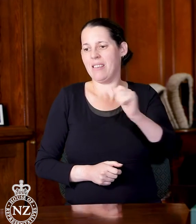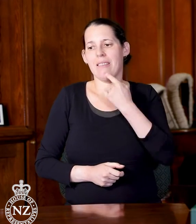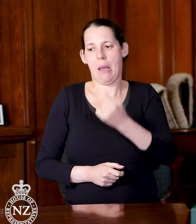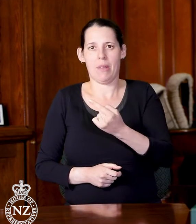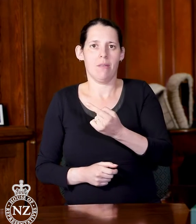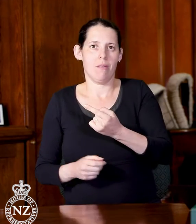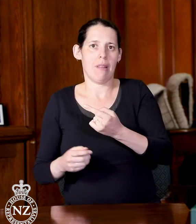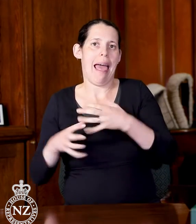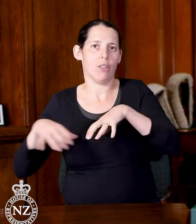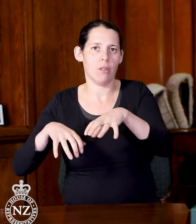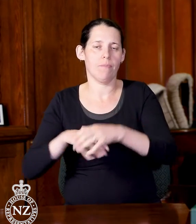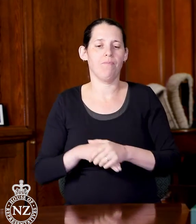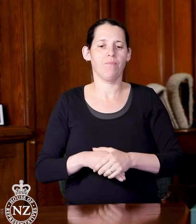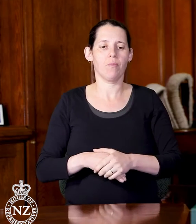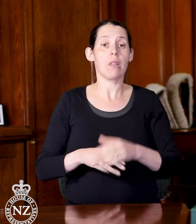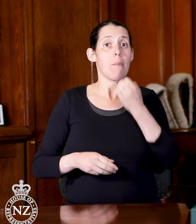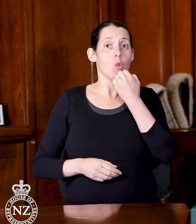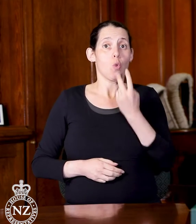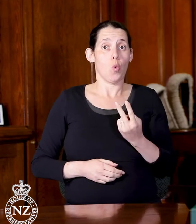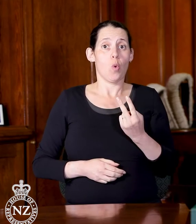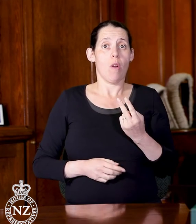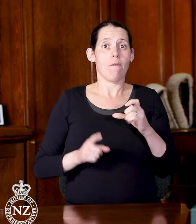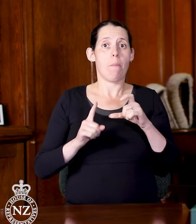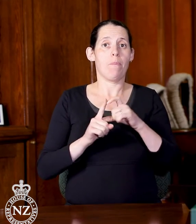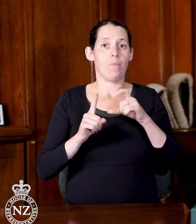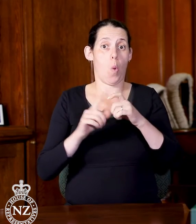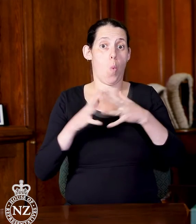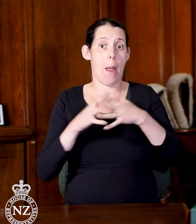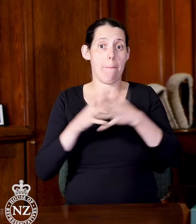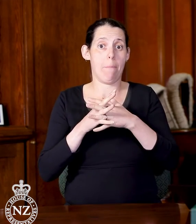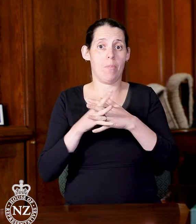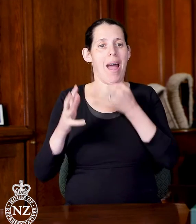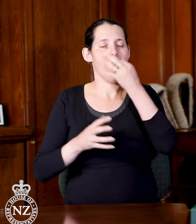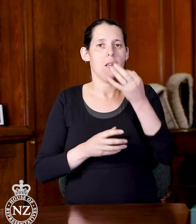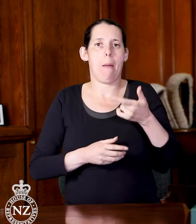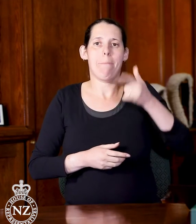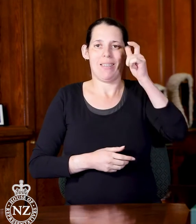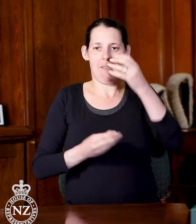of Finance about the New Zealand economy. Question number 4 is from Arena Williams